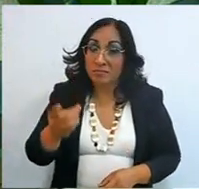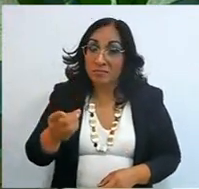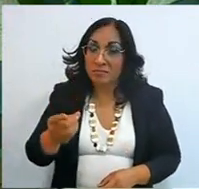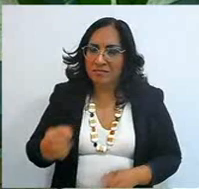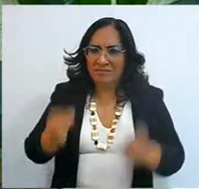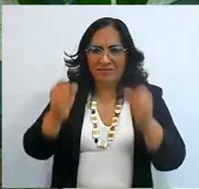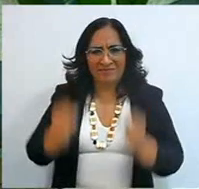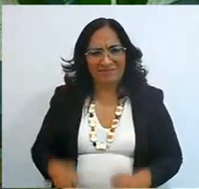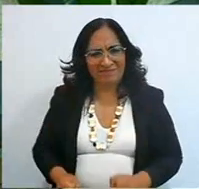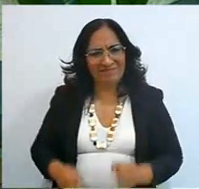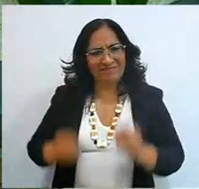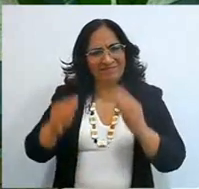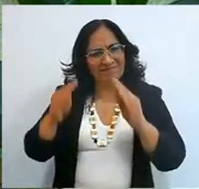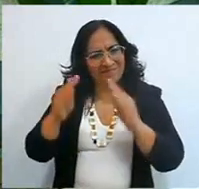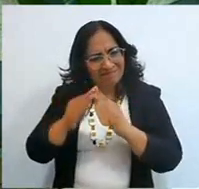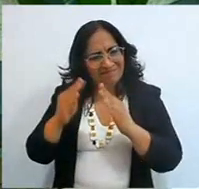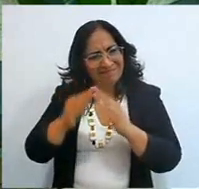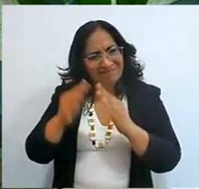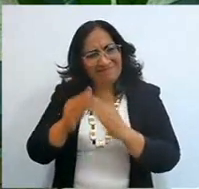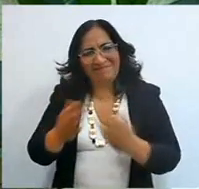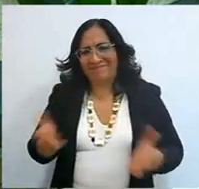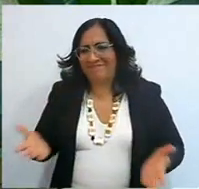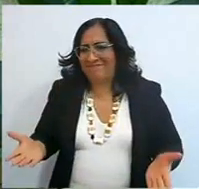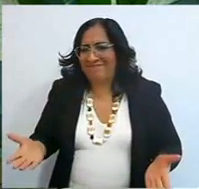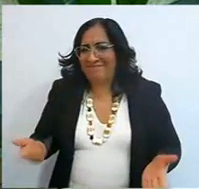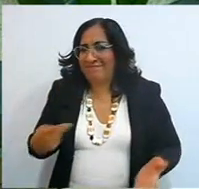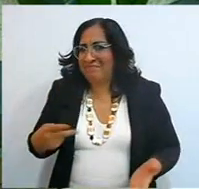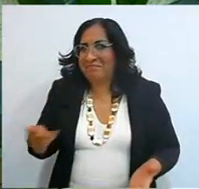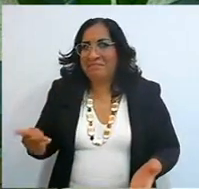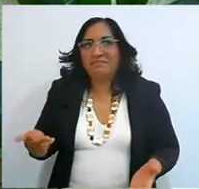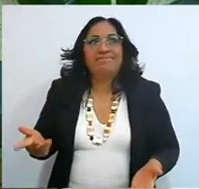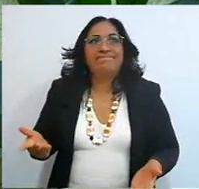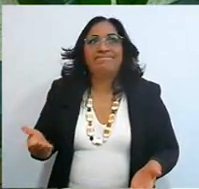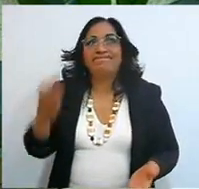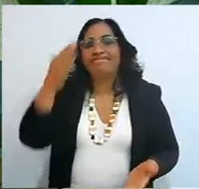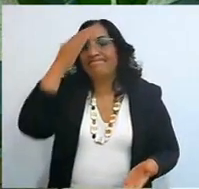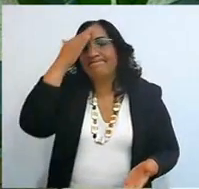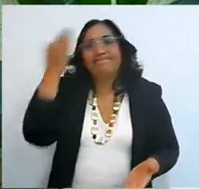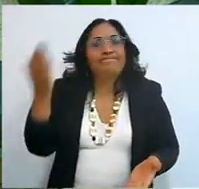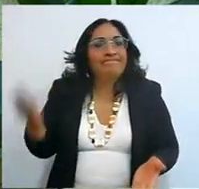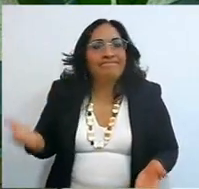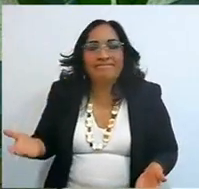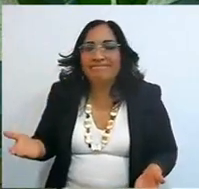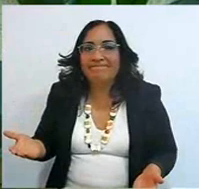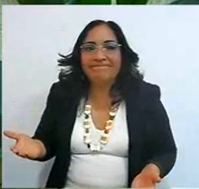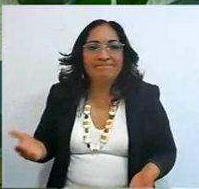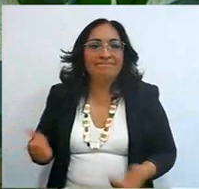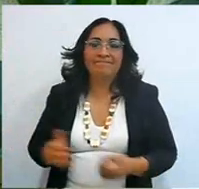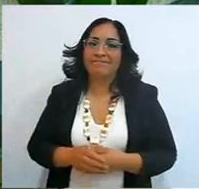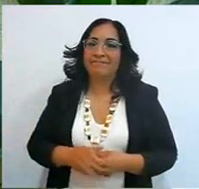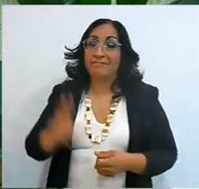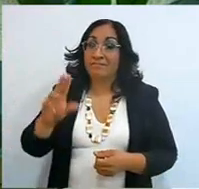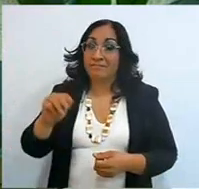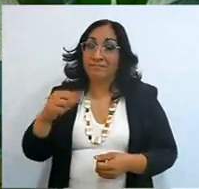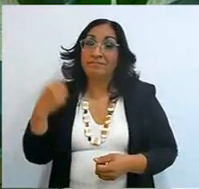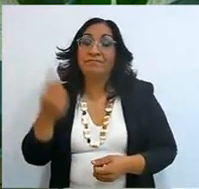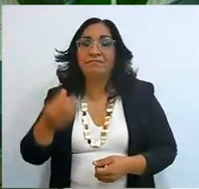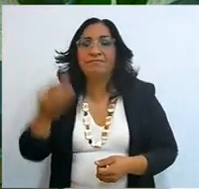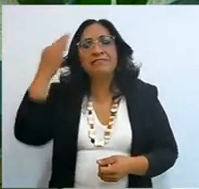me, but, stay at home, so I don't have, not right now, it's not the time,